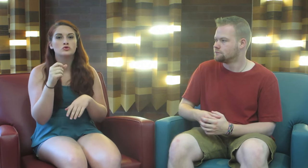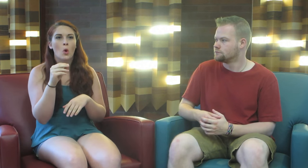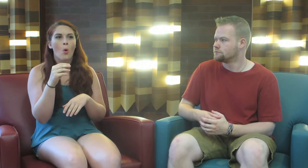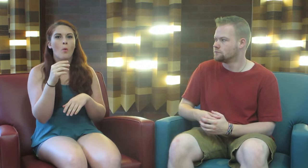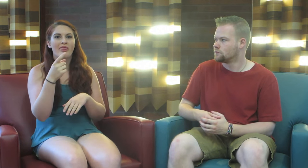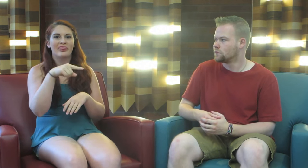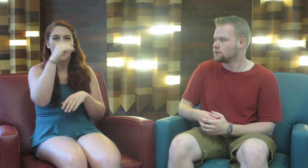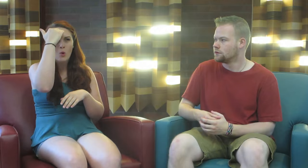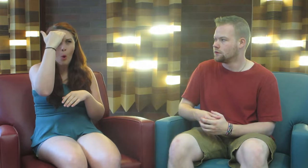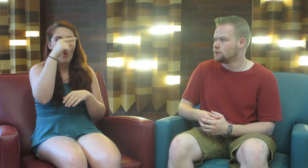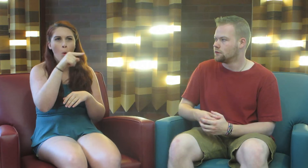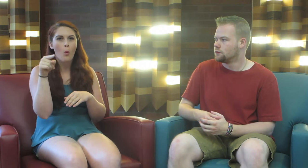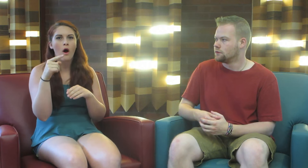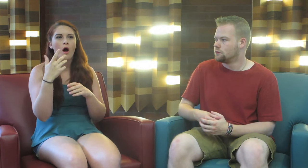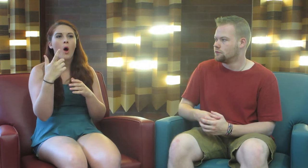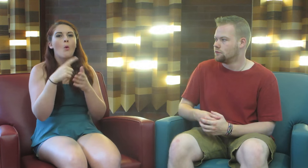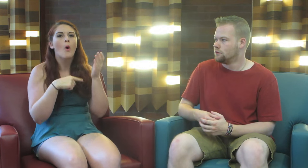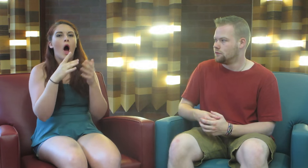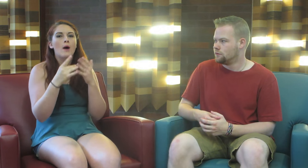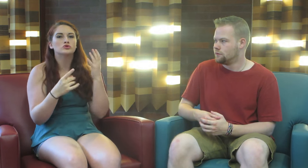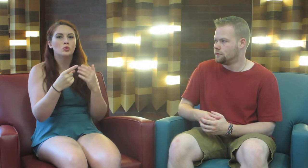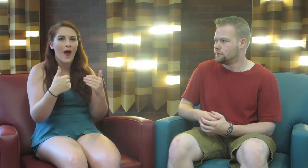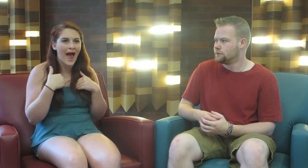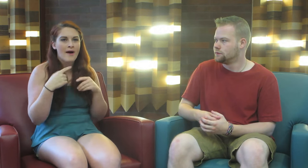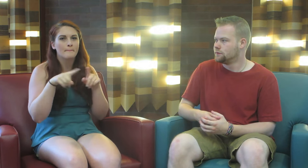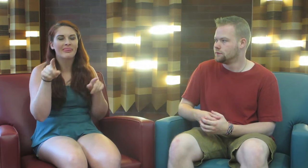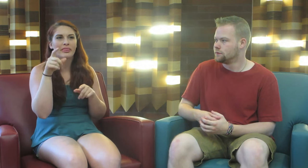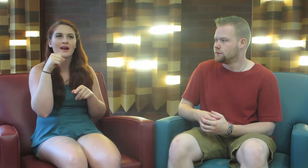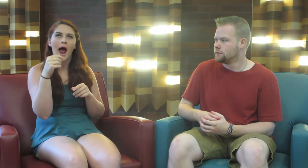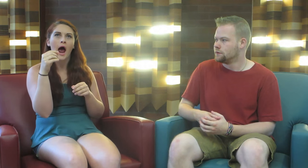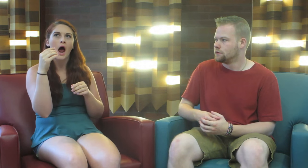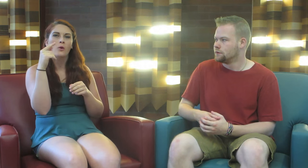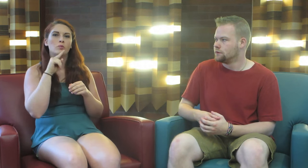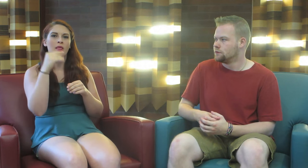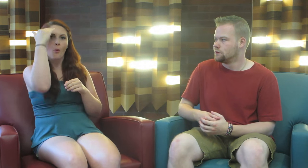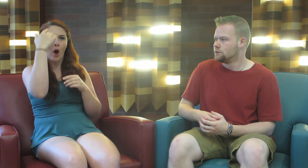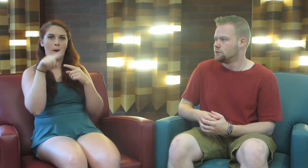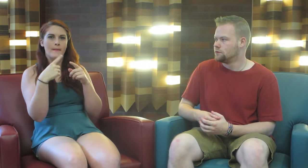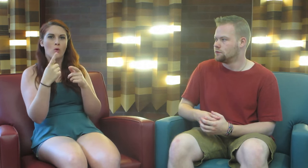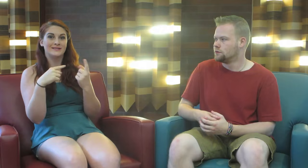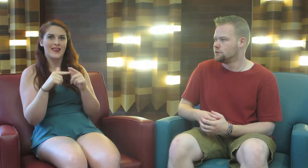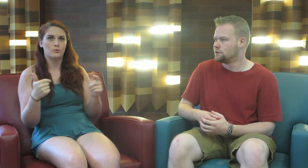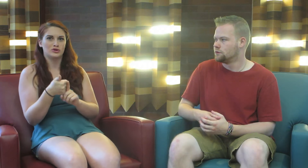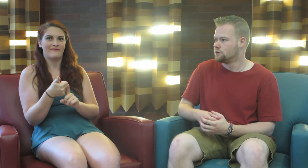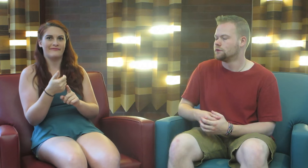So they know what options you have, but they’re not really aware about sign language itself.